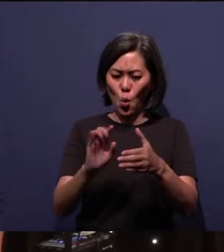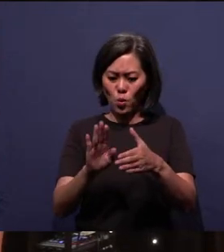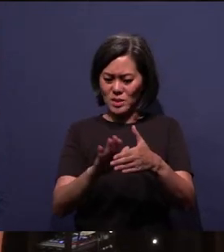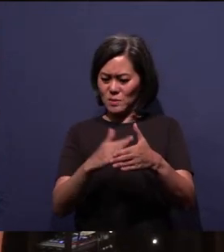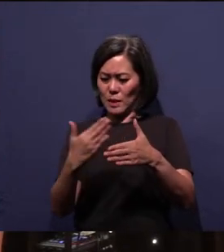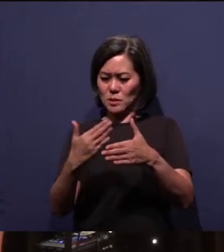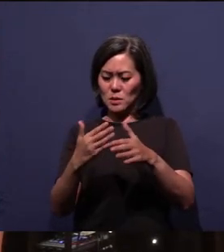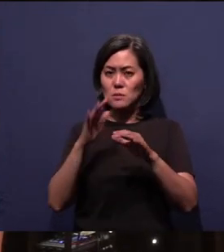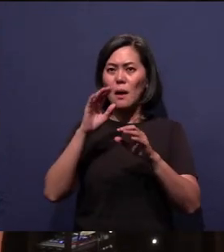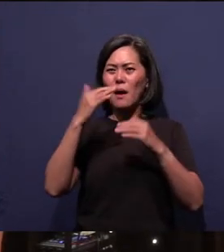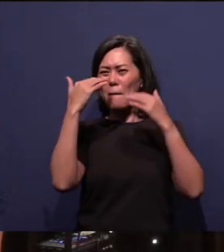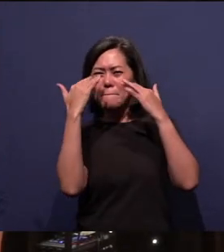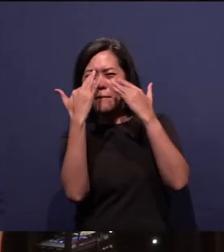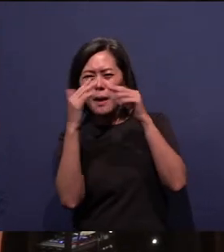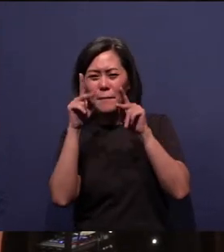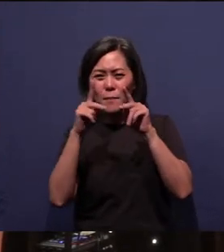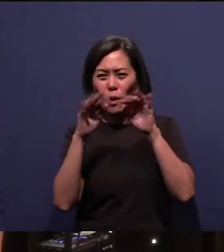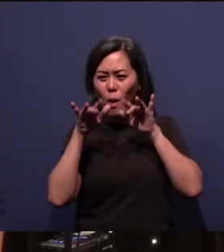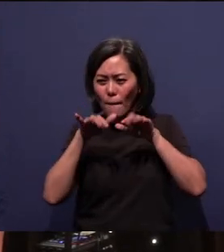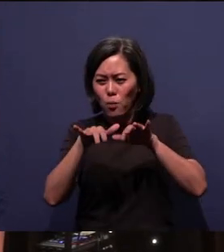and heads just came walking towards the door.